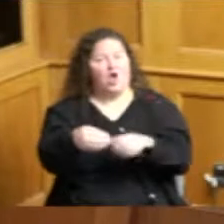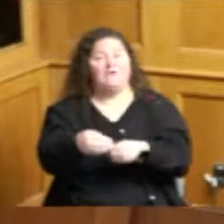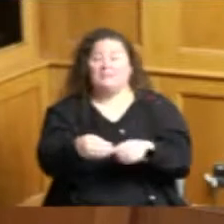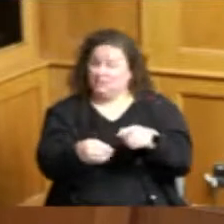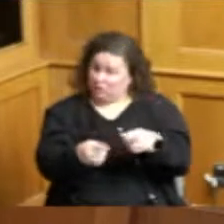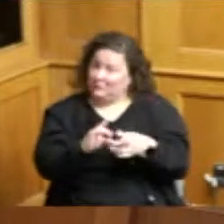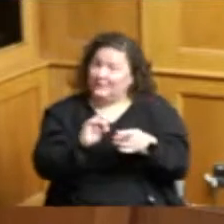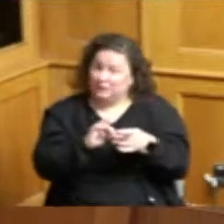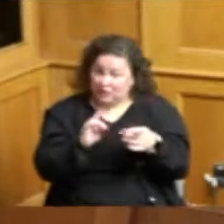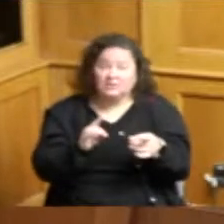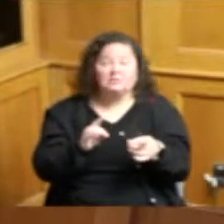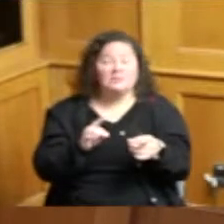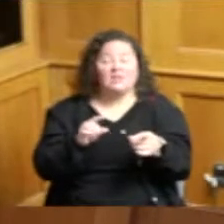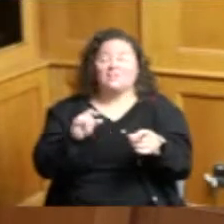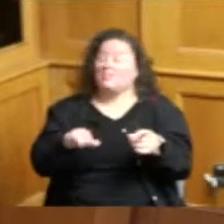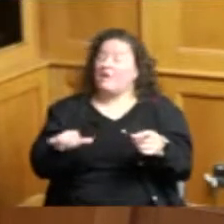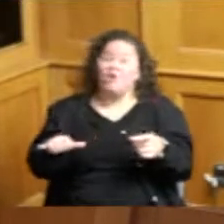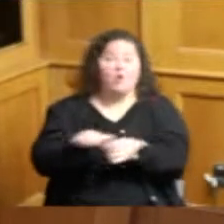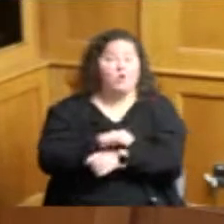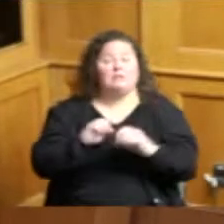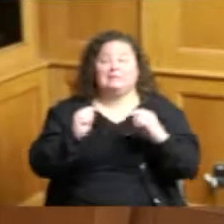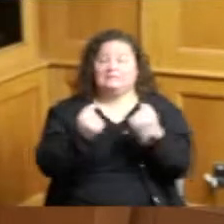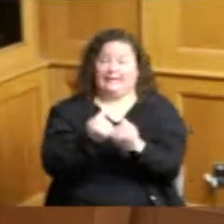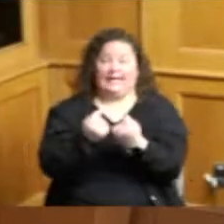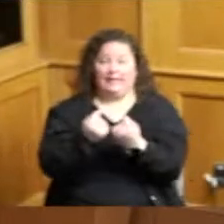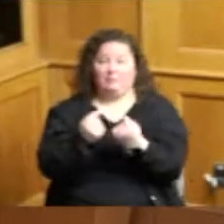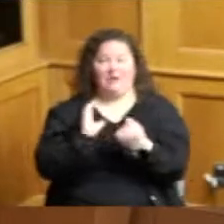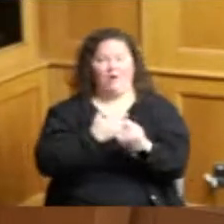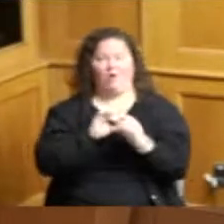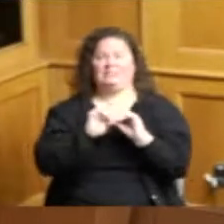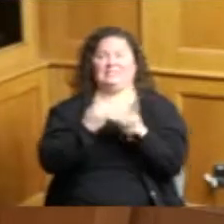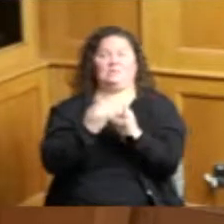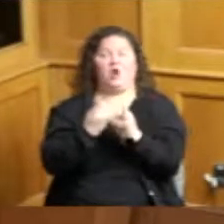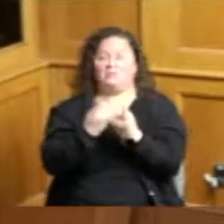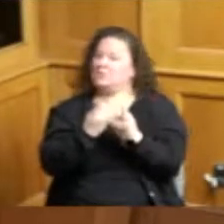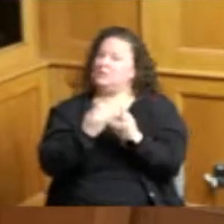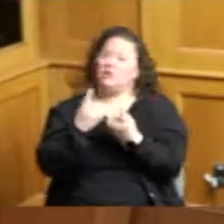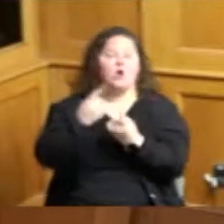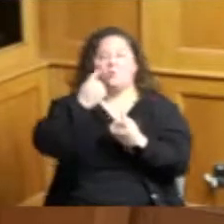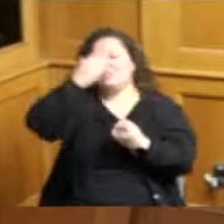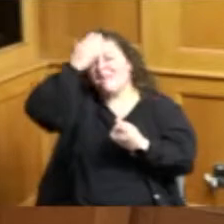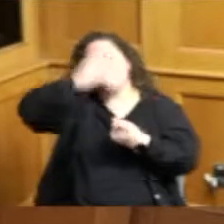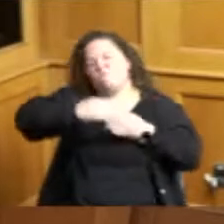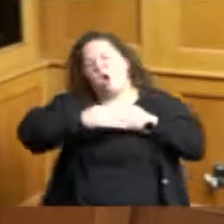this is a department that routinely is put on the front lines of having to balance serving as